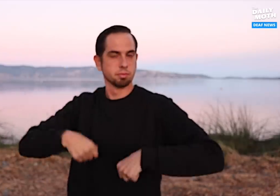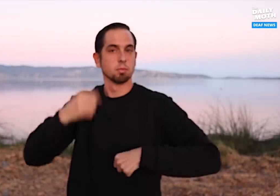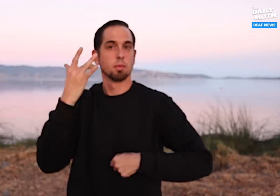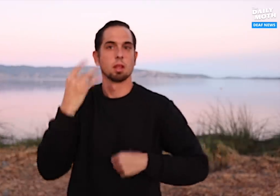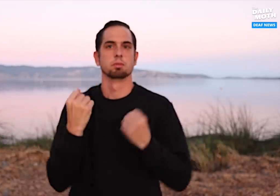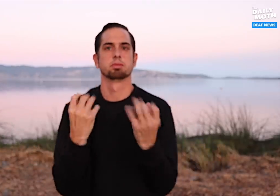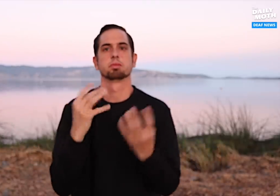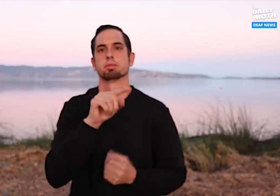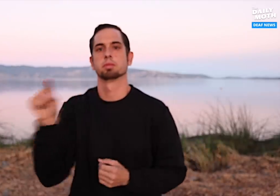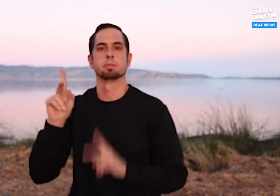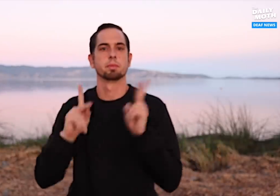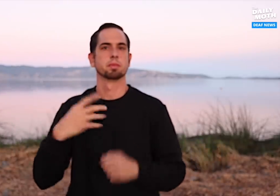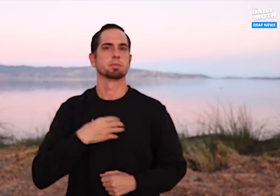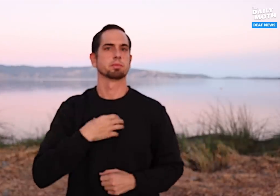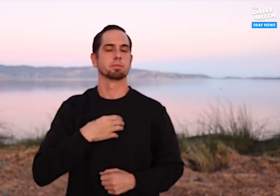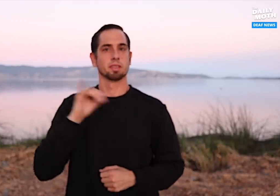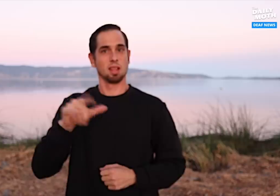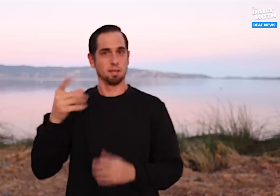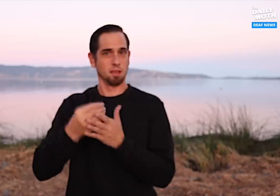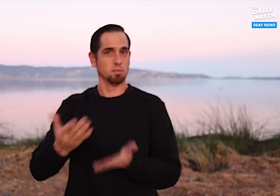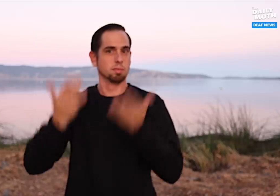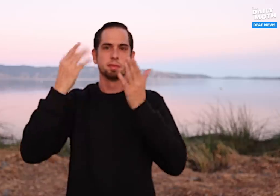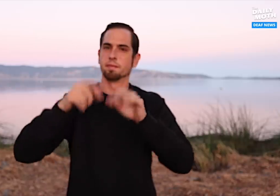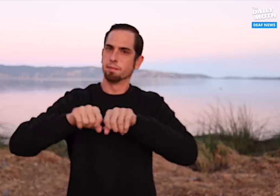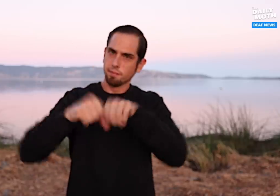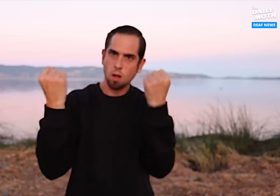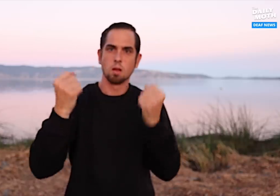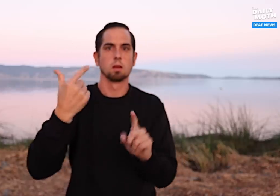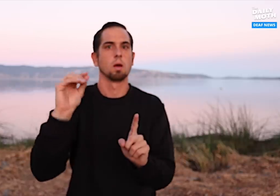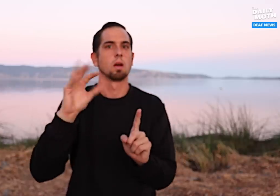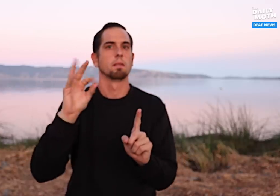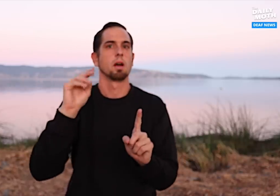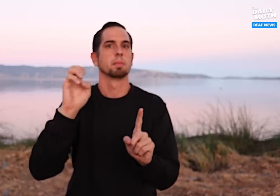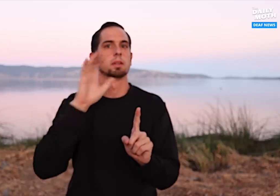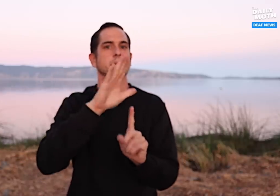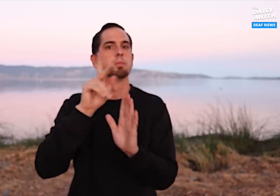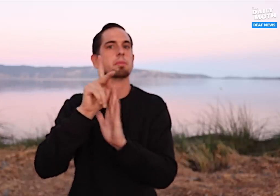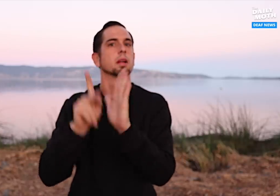multiple people complained that this violated a GoFundMe policy